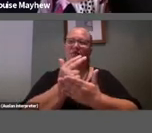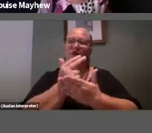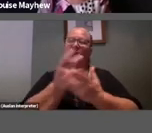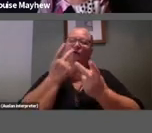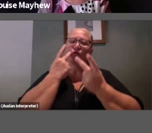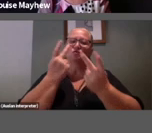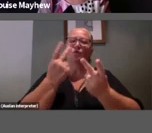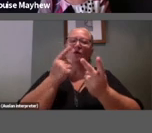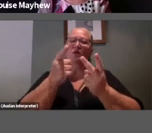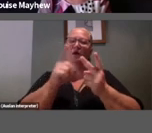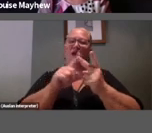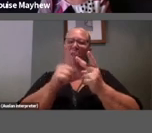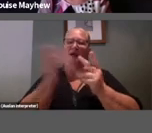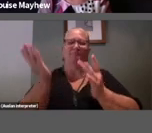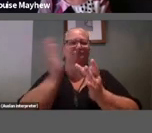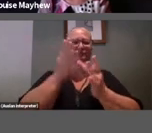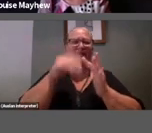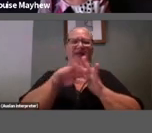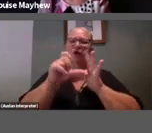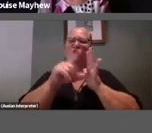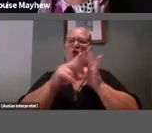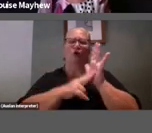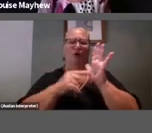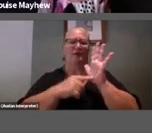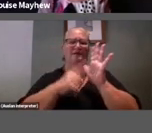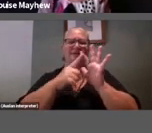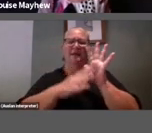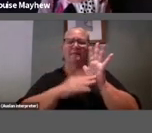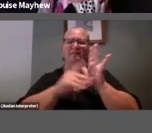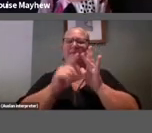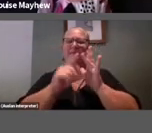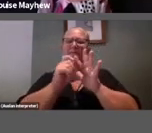contemporary art that we've encountered in so many of the artworks that we've